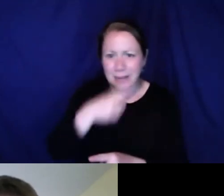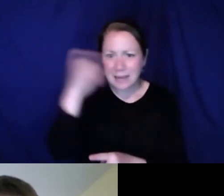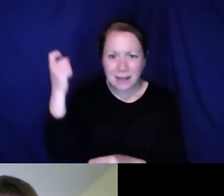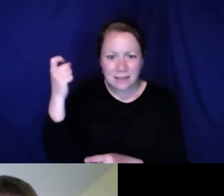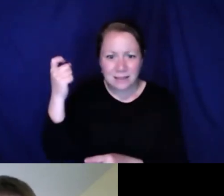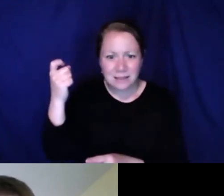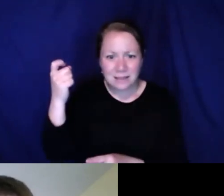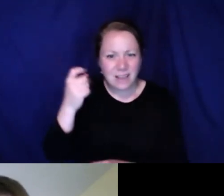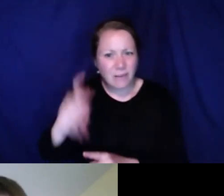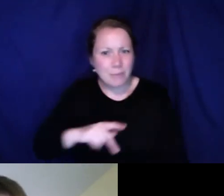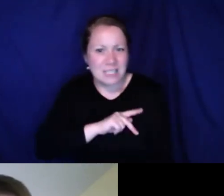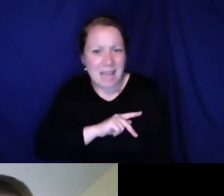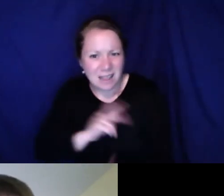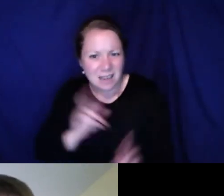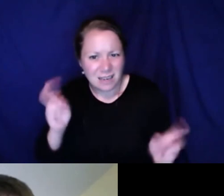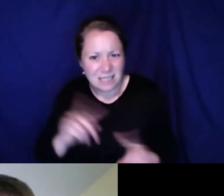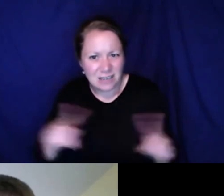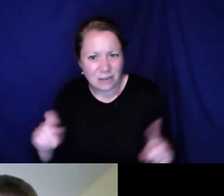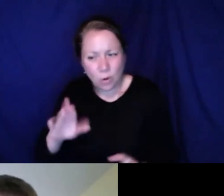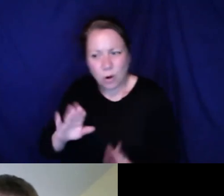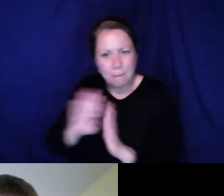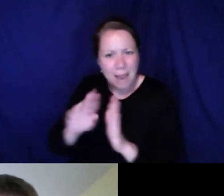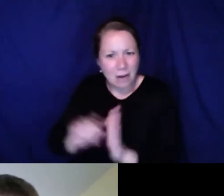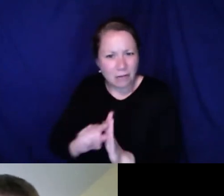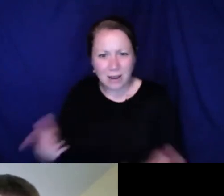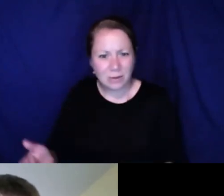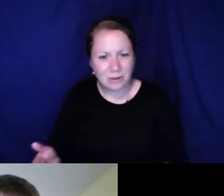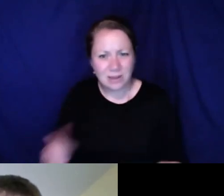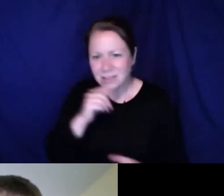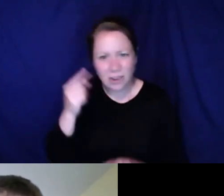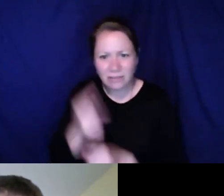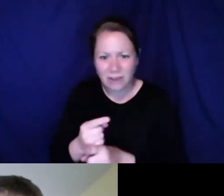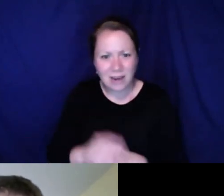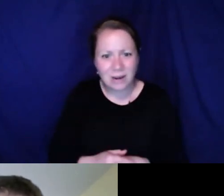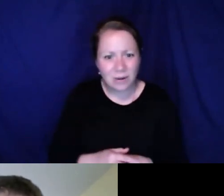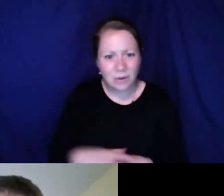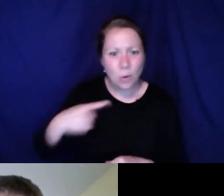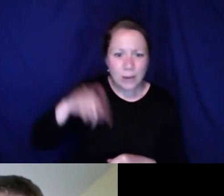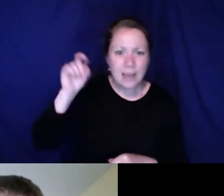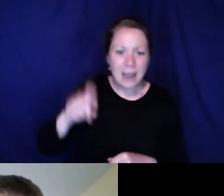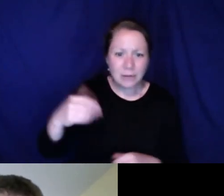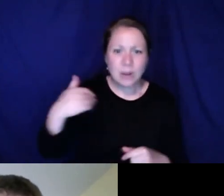Shaning because it is not right to discriminate based on what the personality